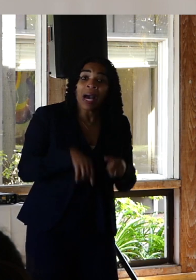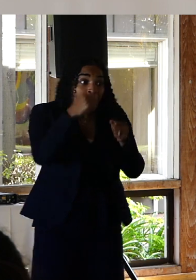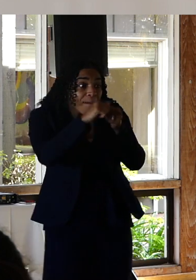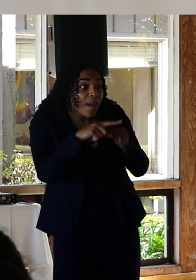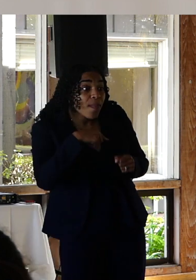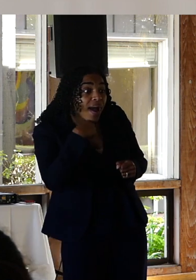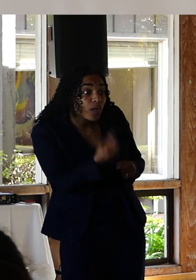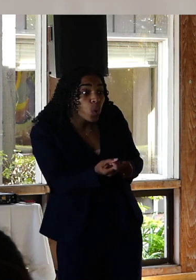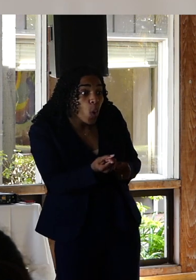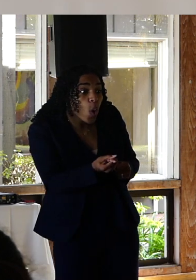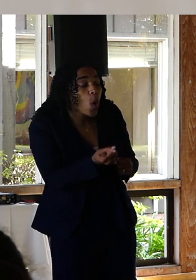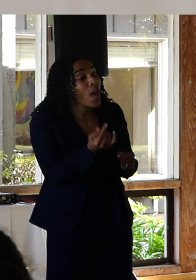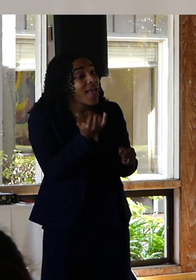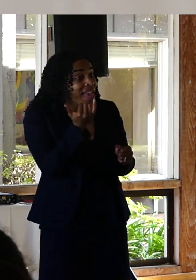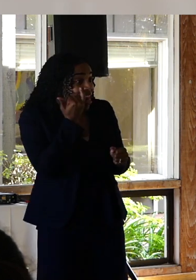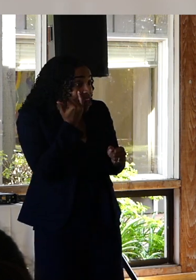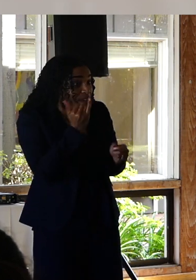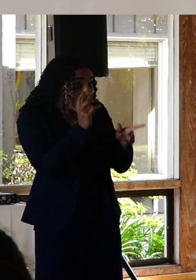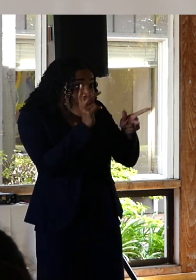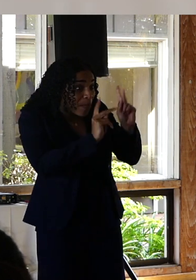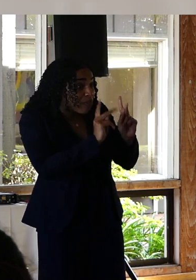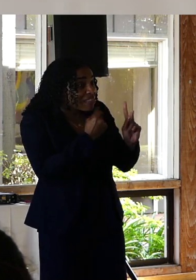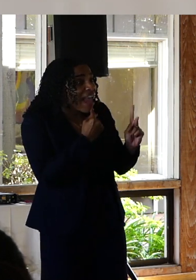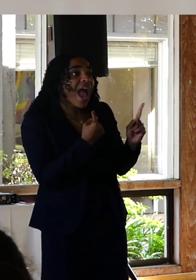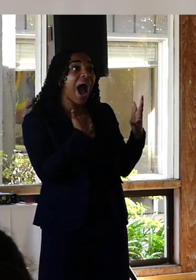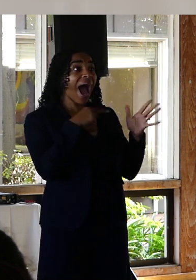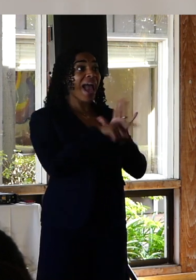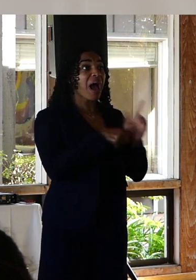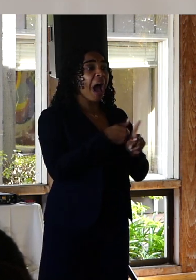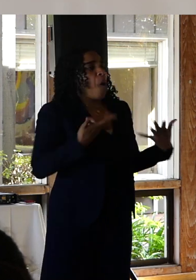make those self care and paradigm shifts a permanent part of their reality.